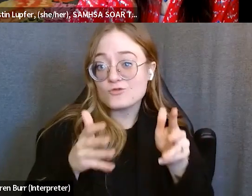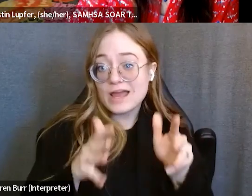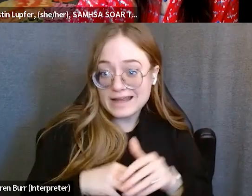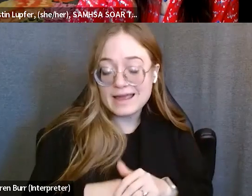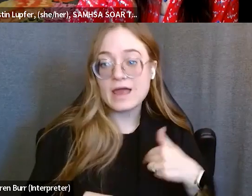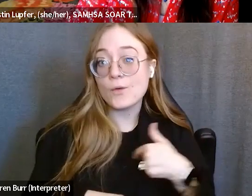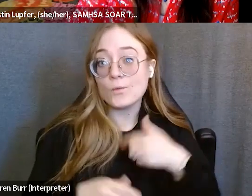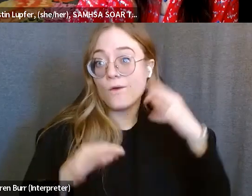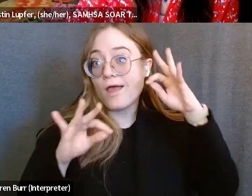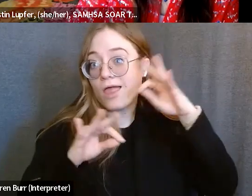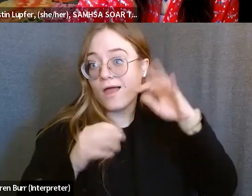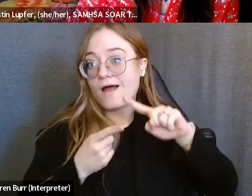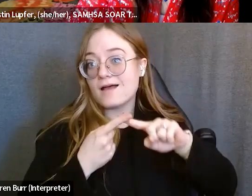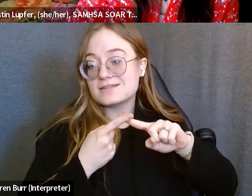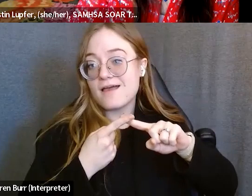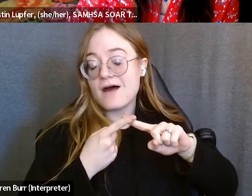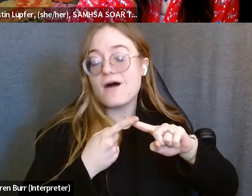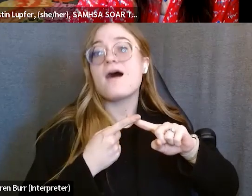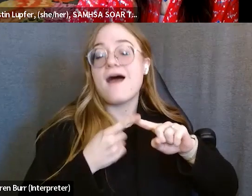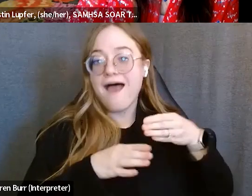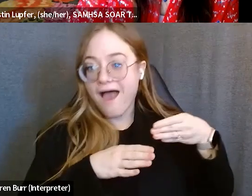after we did the initial psychiatric evaluation.